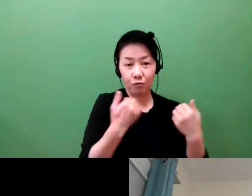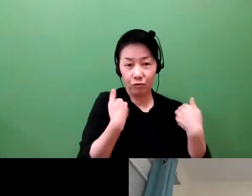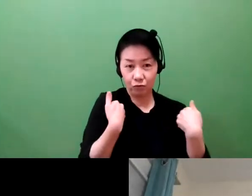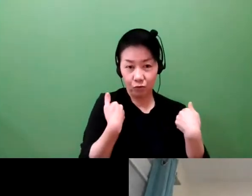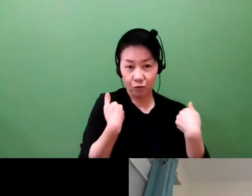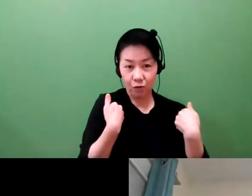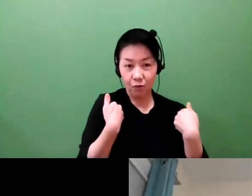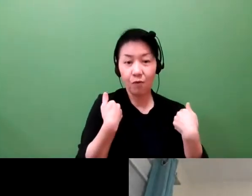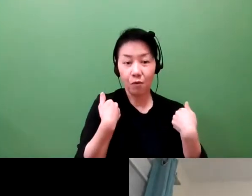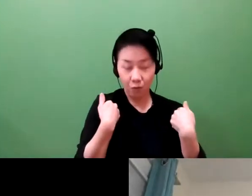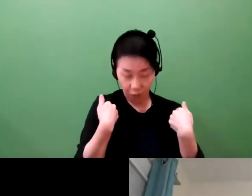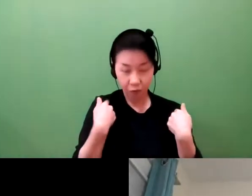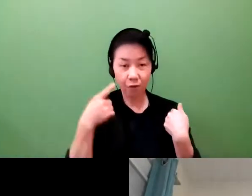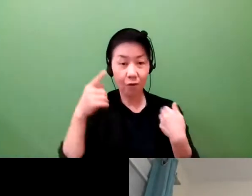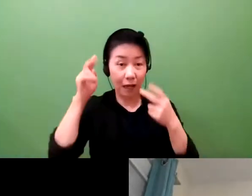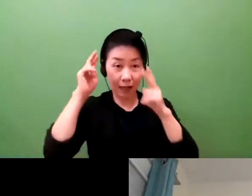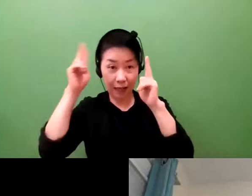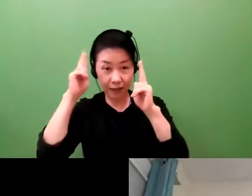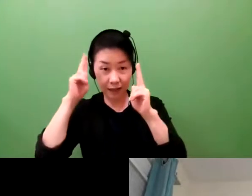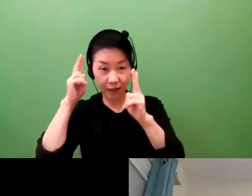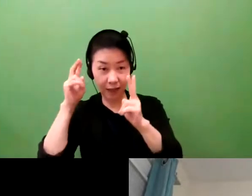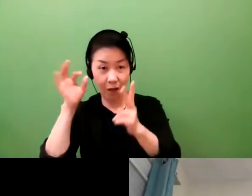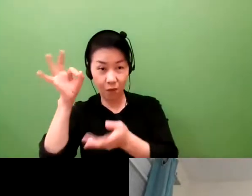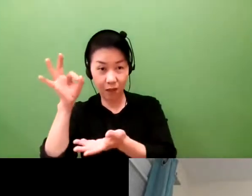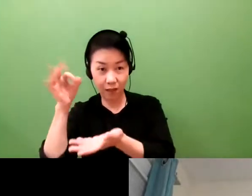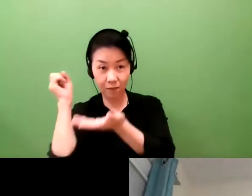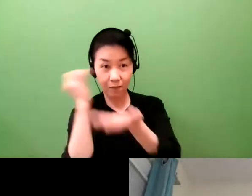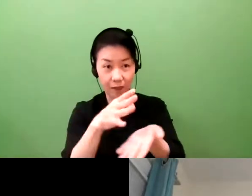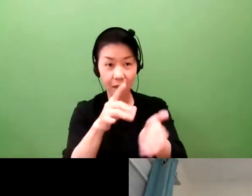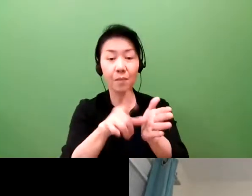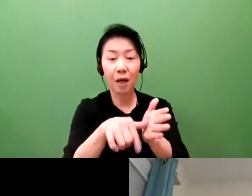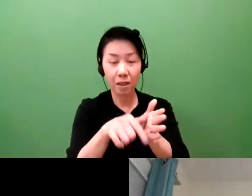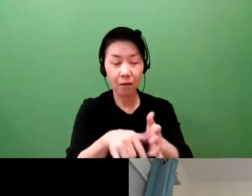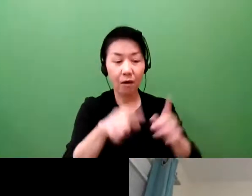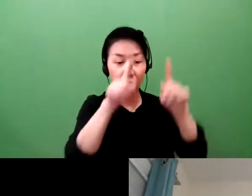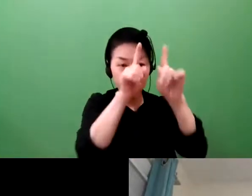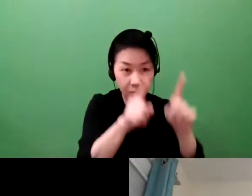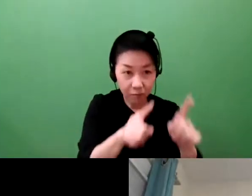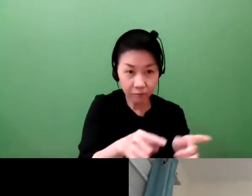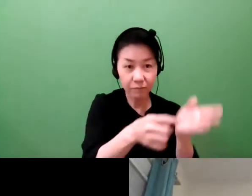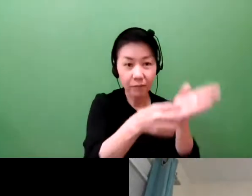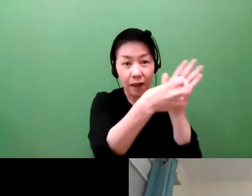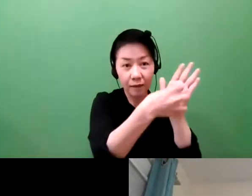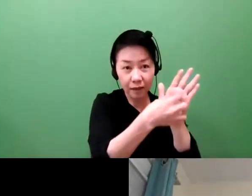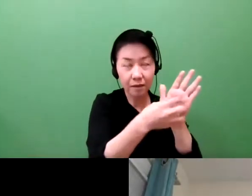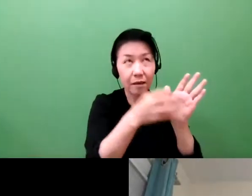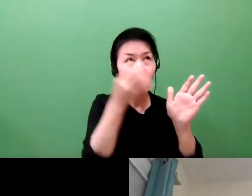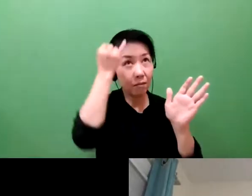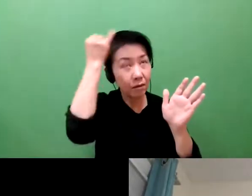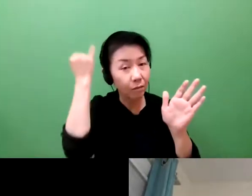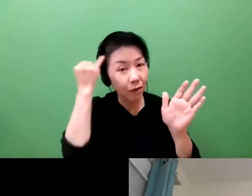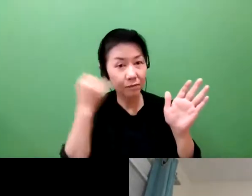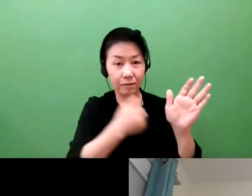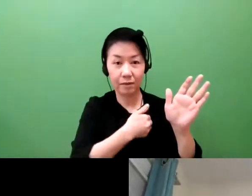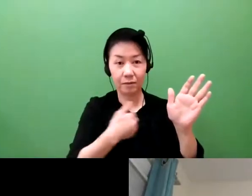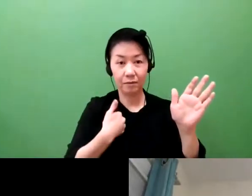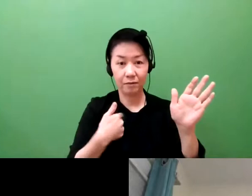restart the company from that. And in fact, in the United States we have companies that were famous at one time